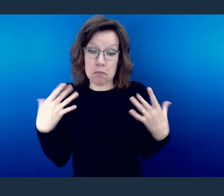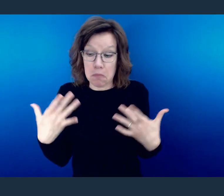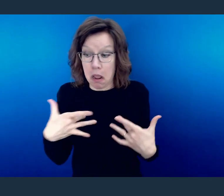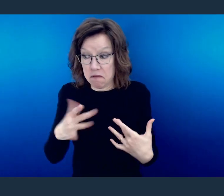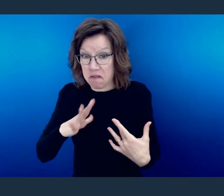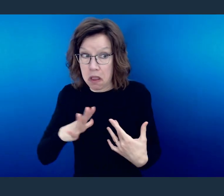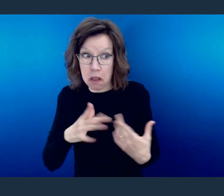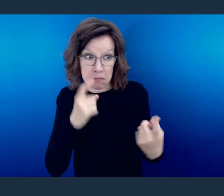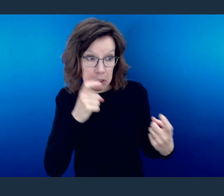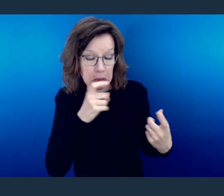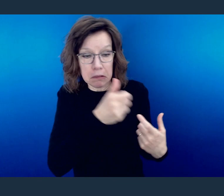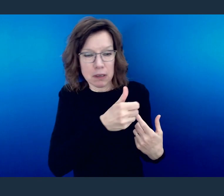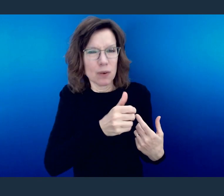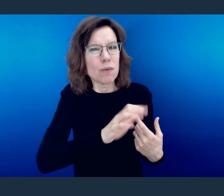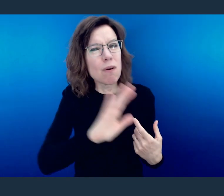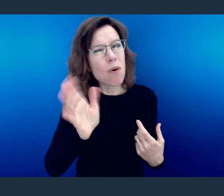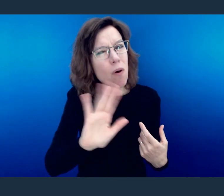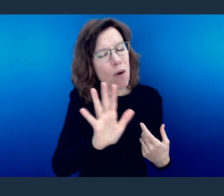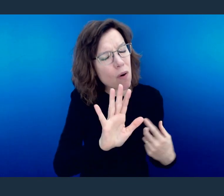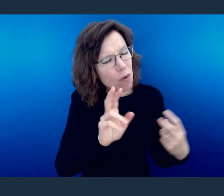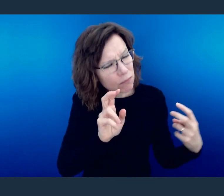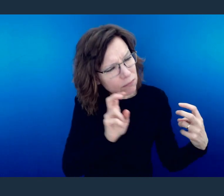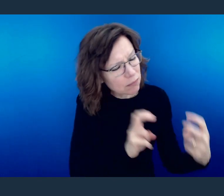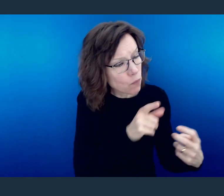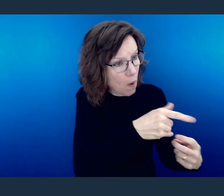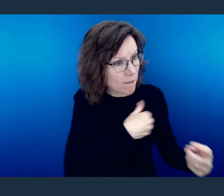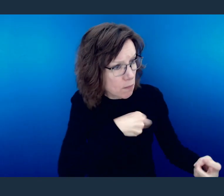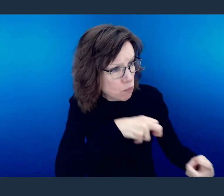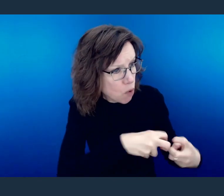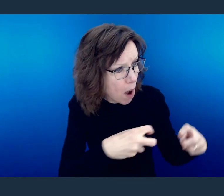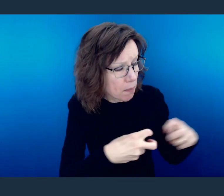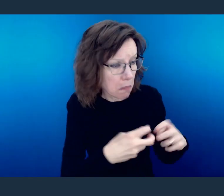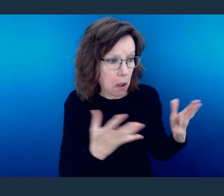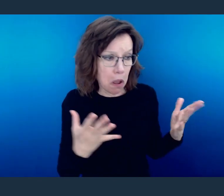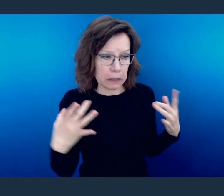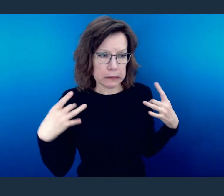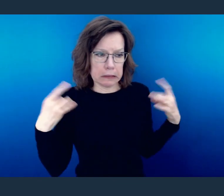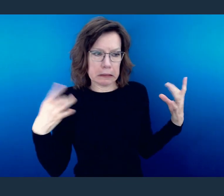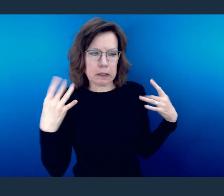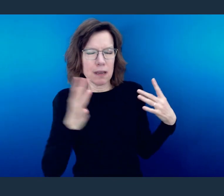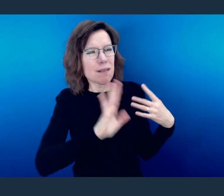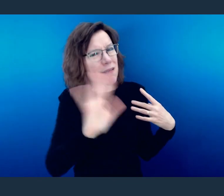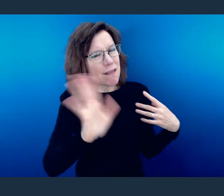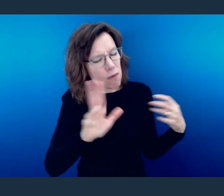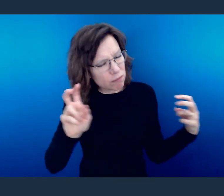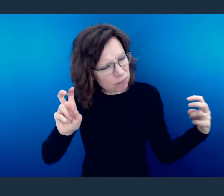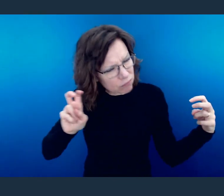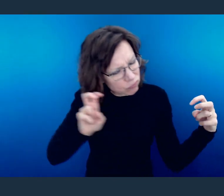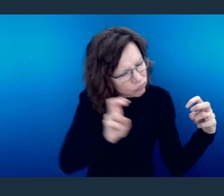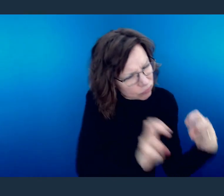When someone else is hurting, don't say, it's not my problem. Take time to be with them. Go up with them when they go up.